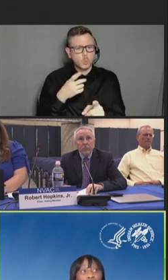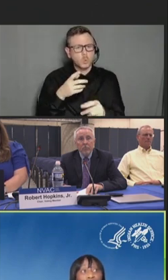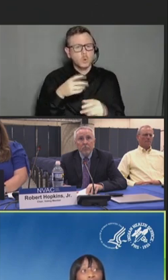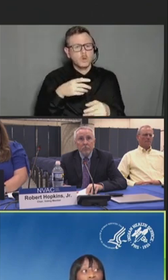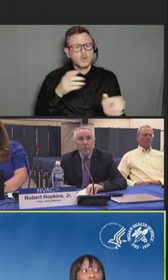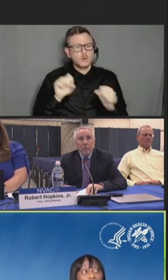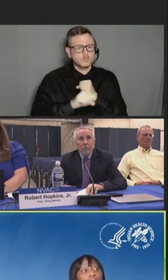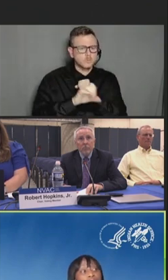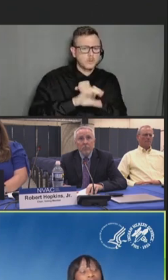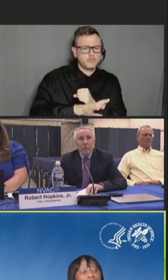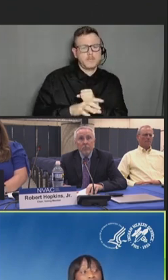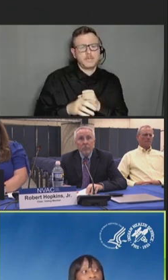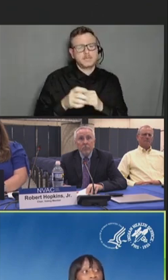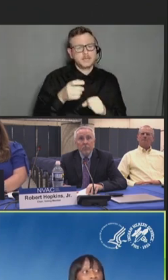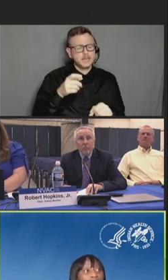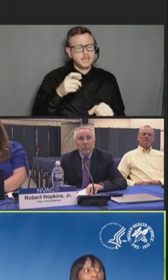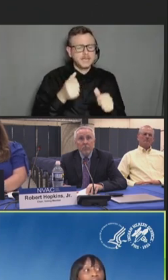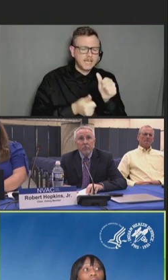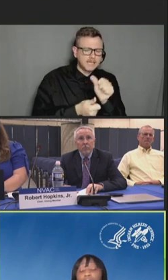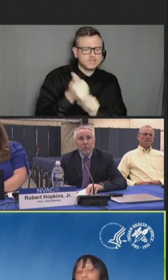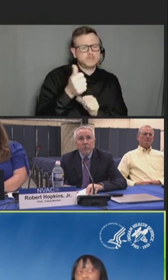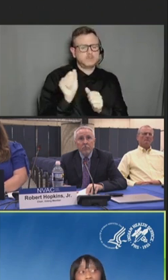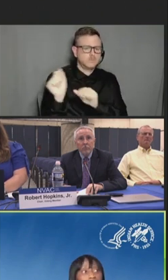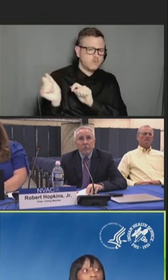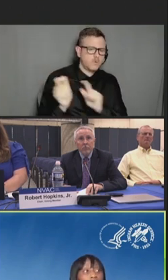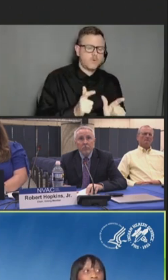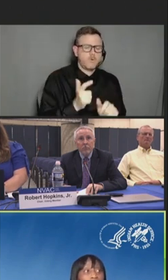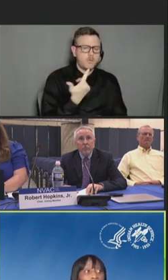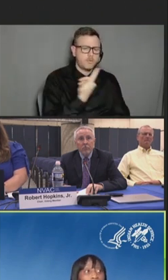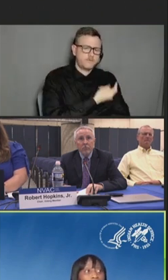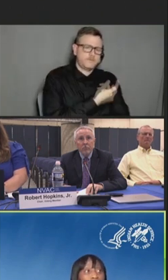to every recommended vaccine when clinically indicated.